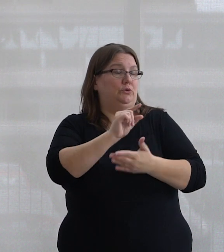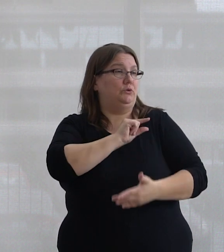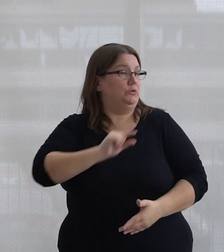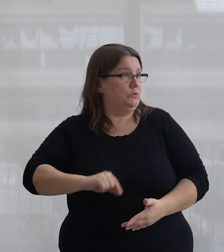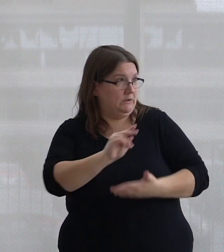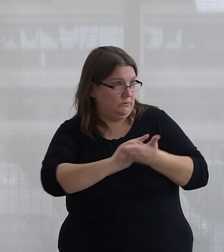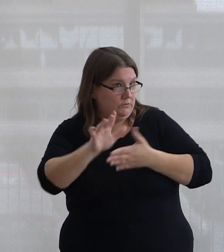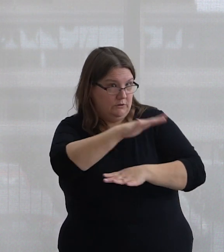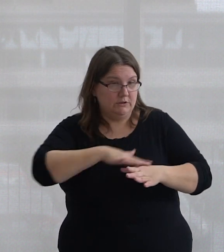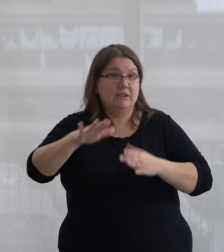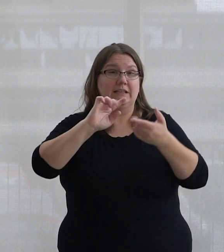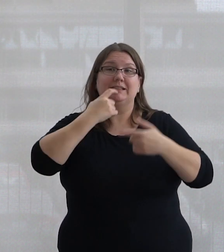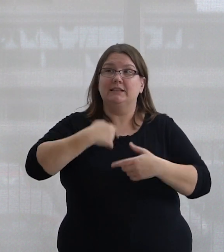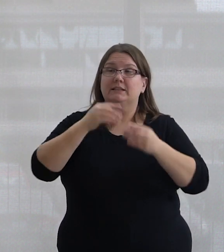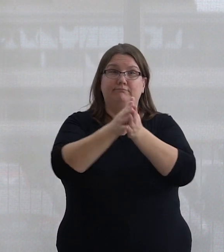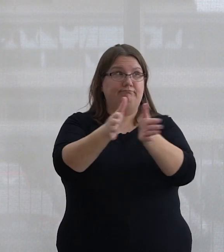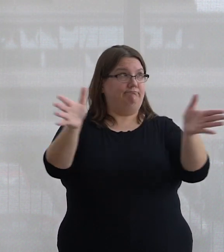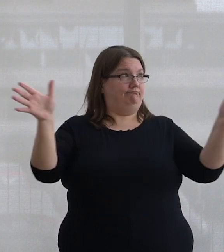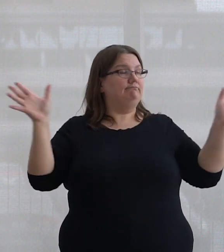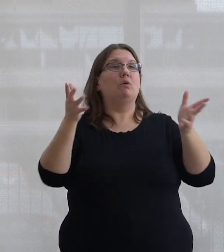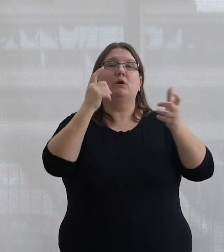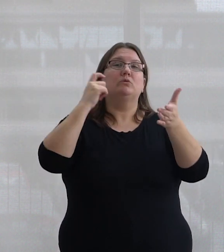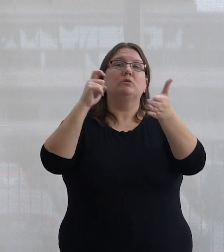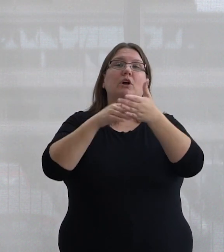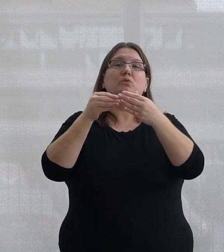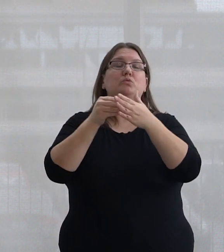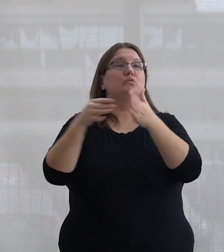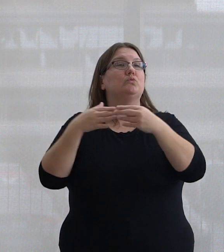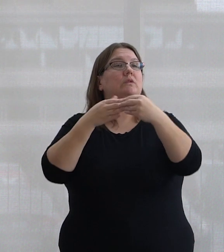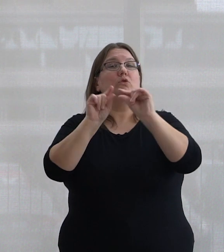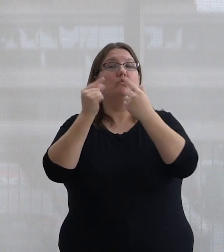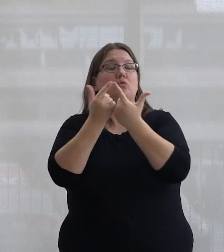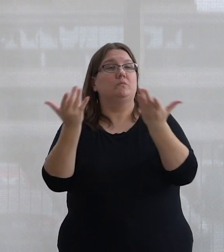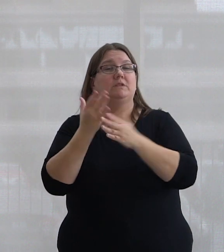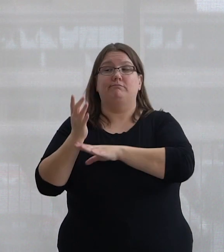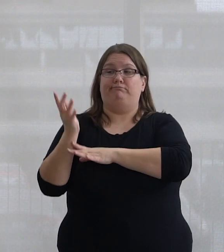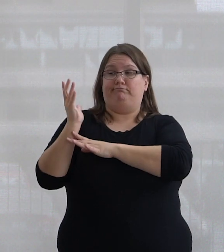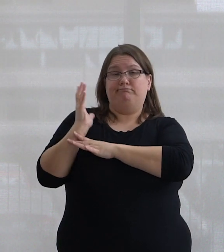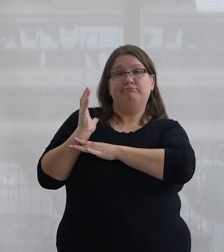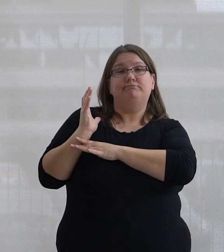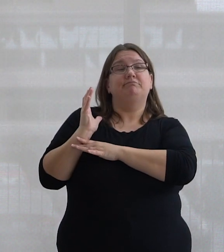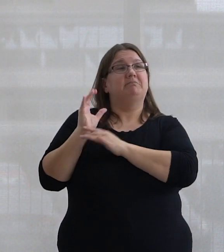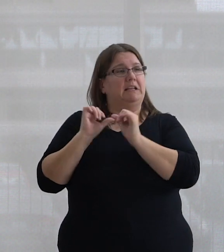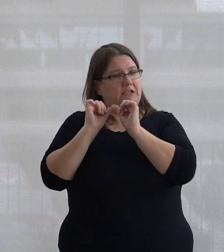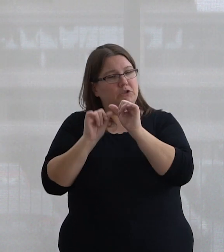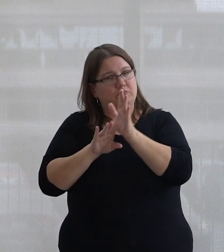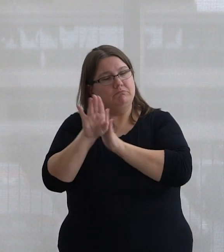community, and beyond, we would like to acknowledge student-led groups on campus that have in the past and continue to build relationships